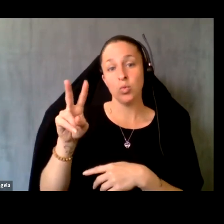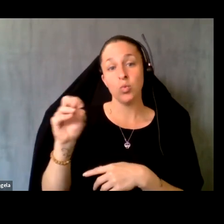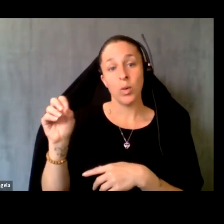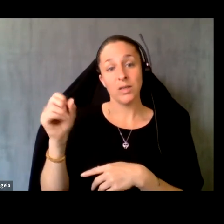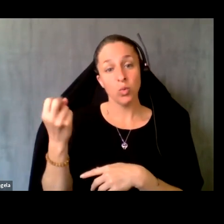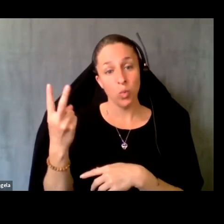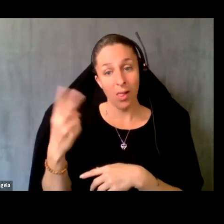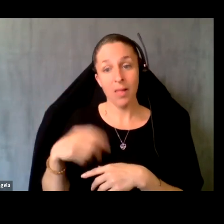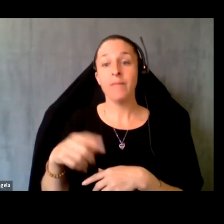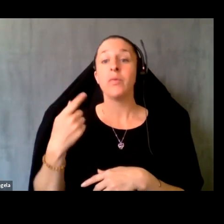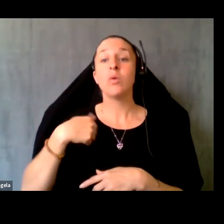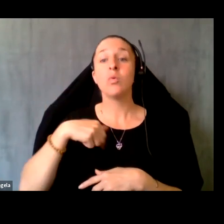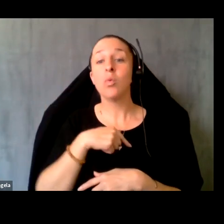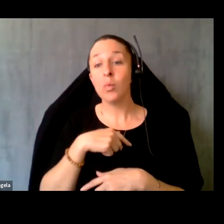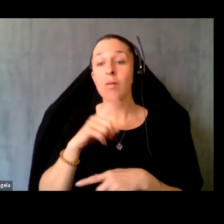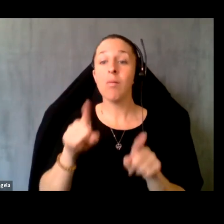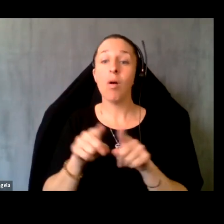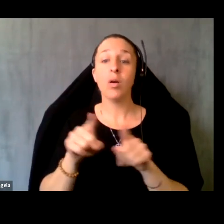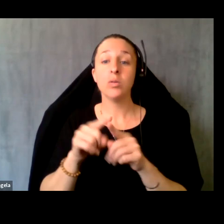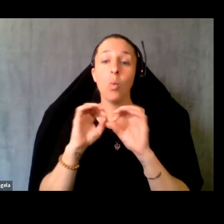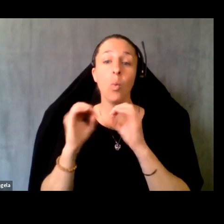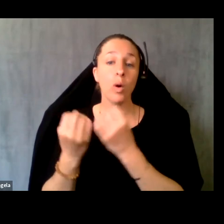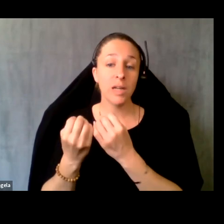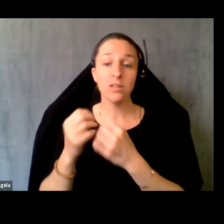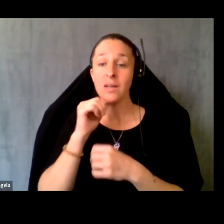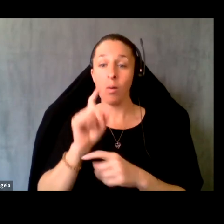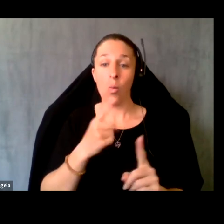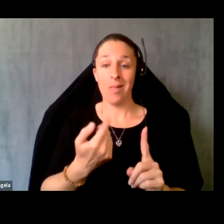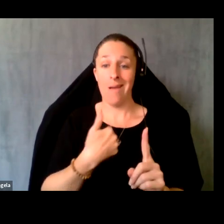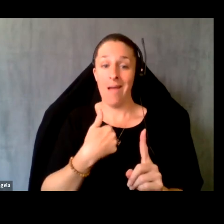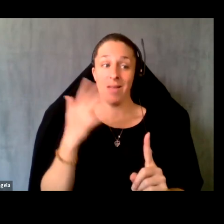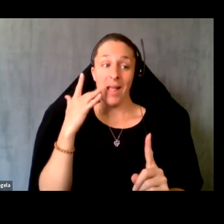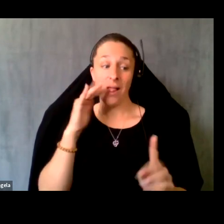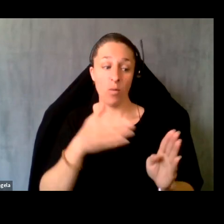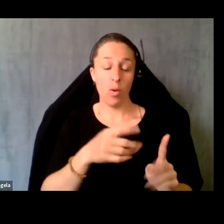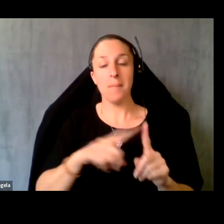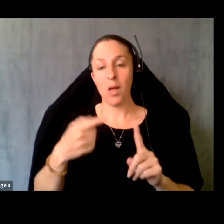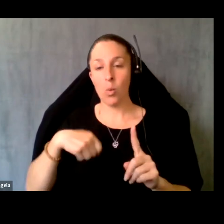So we're also a organization that only not only has a California focus, but we have a national